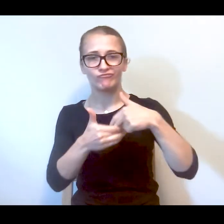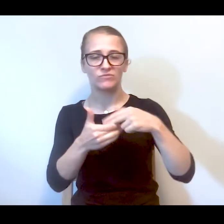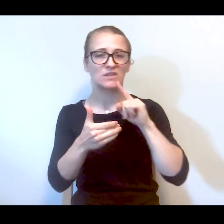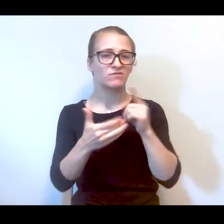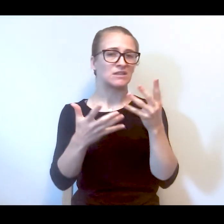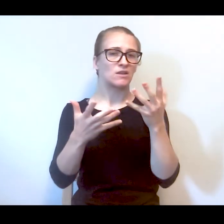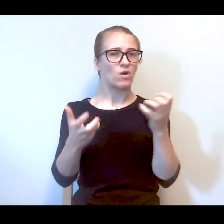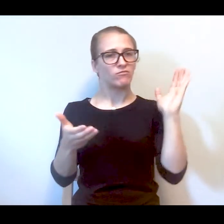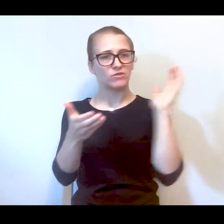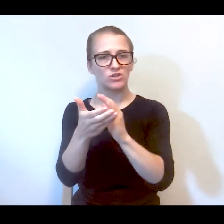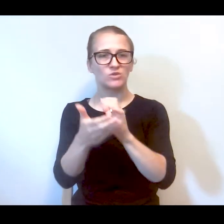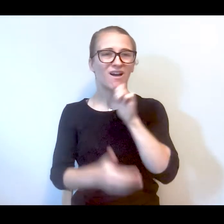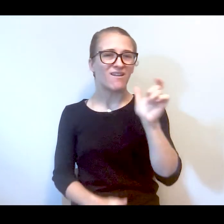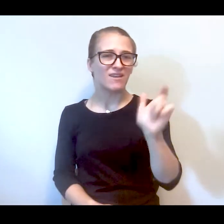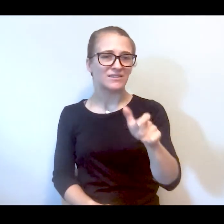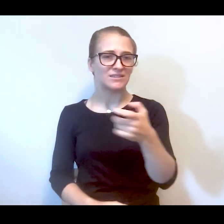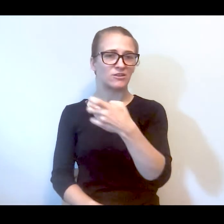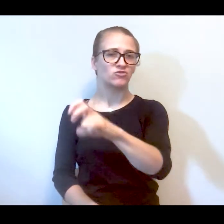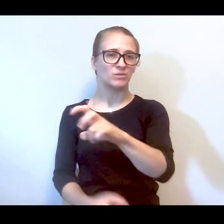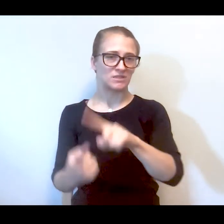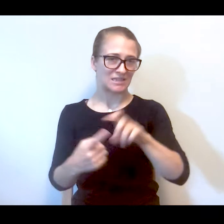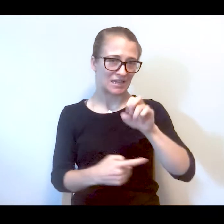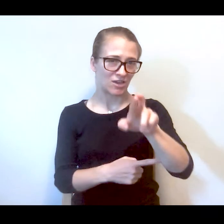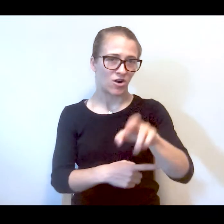brought online to avoid those trips to the ER.